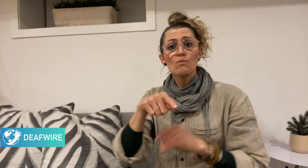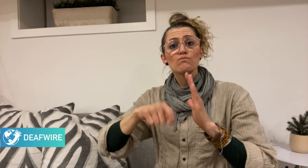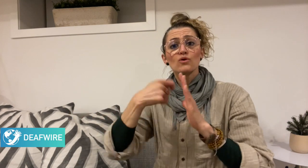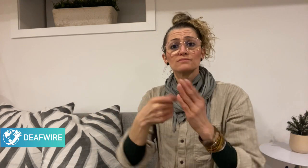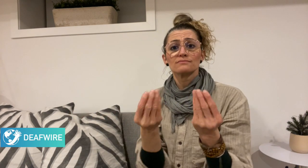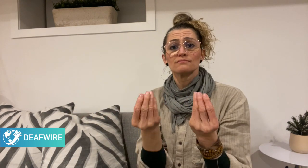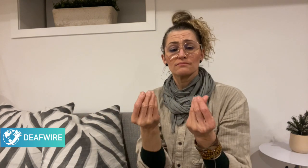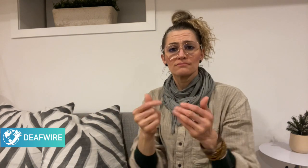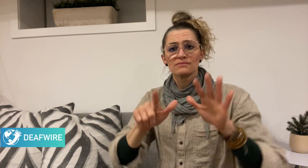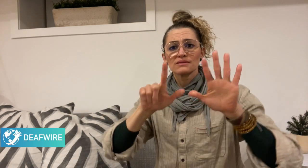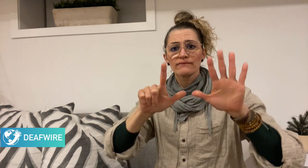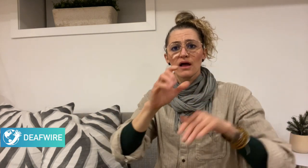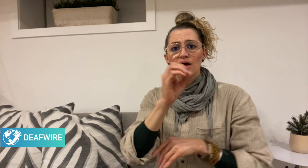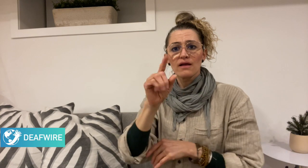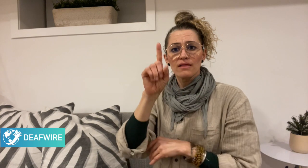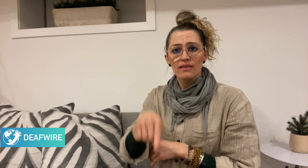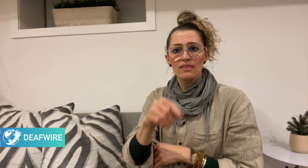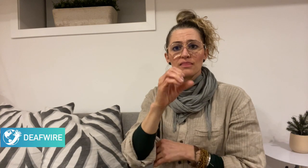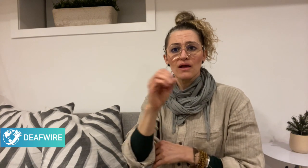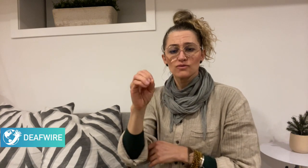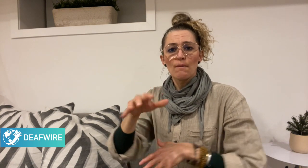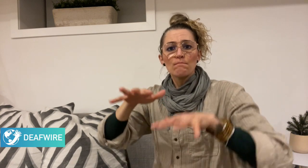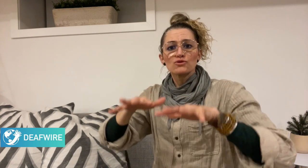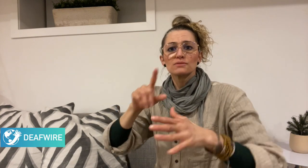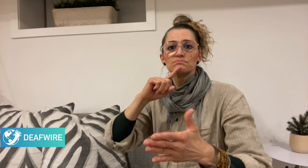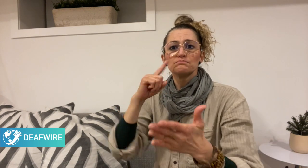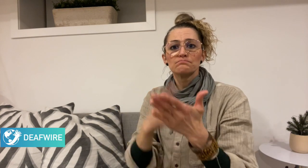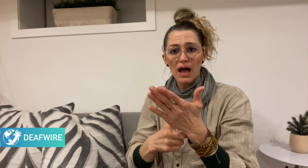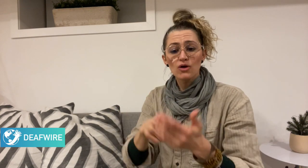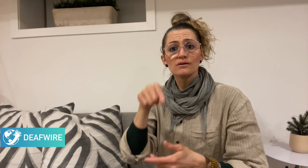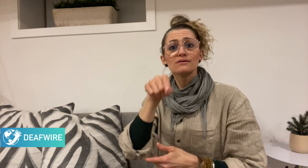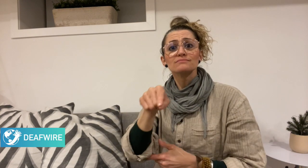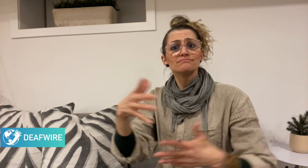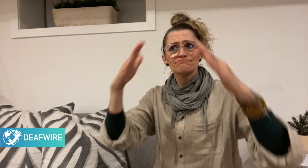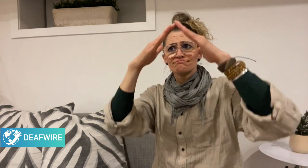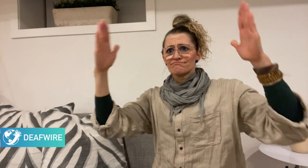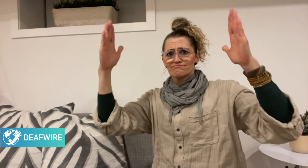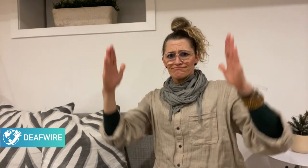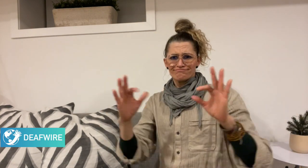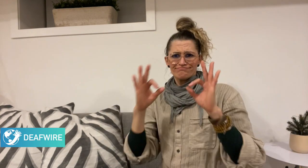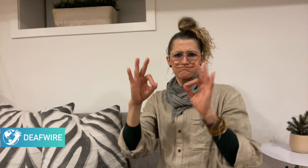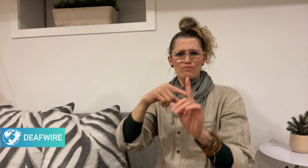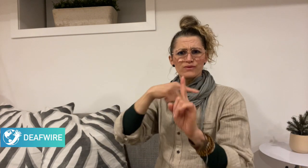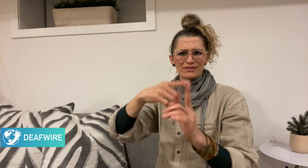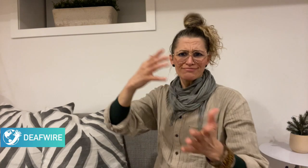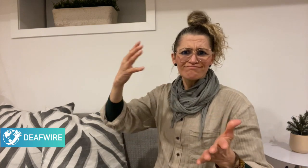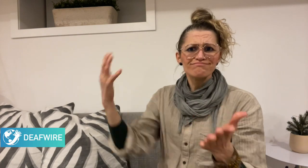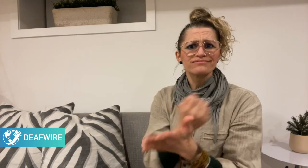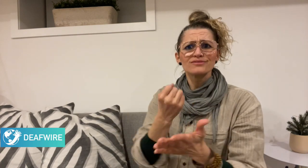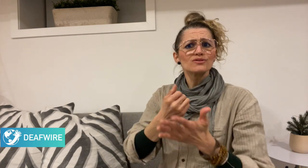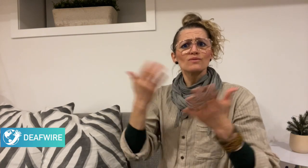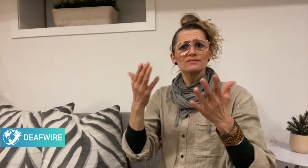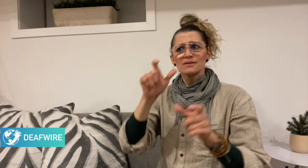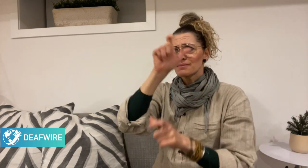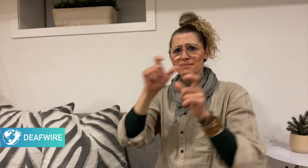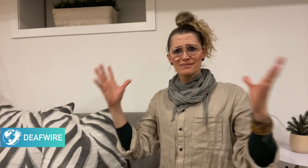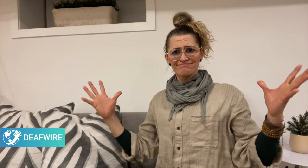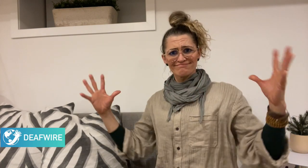worth project will provide several benefits such as